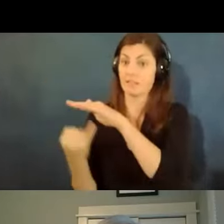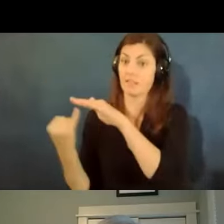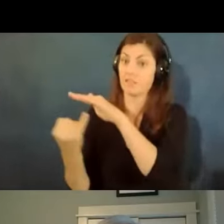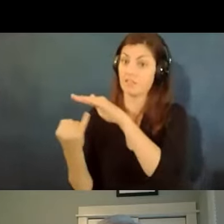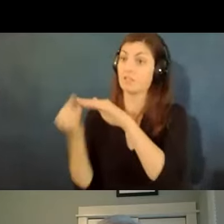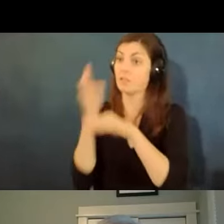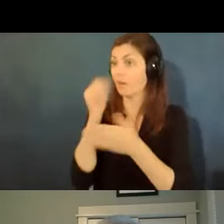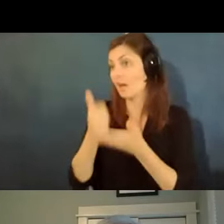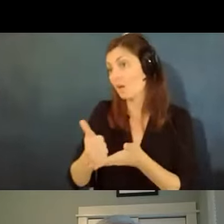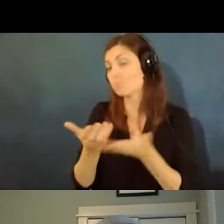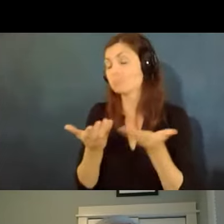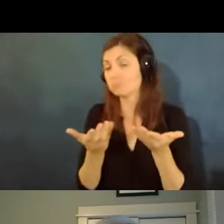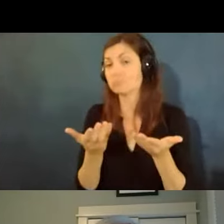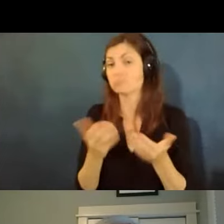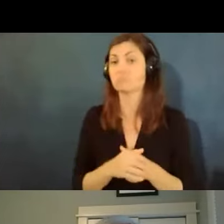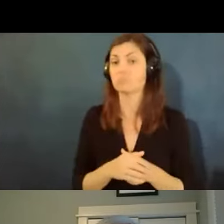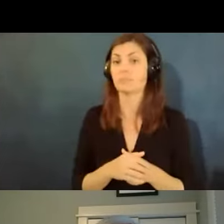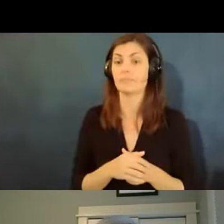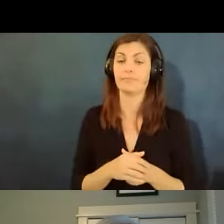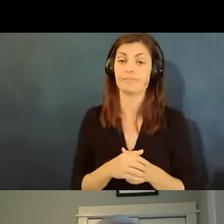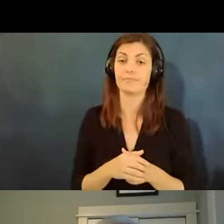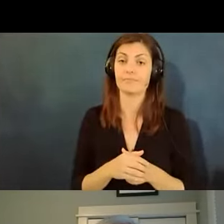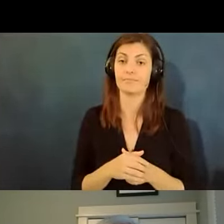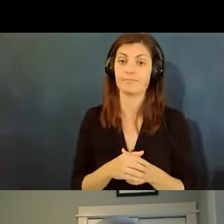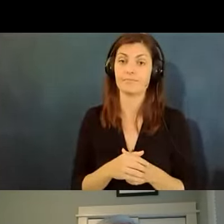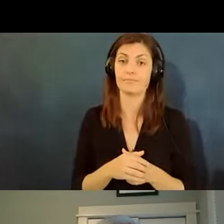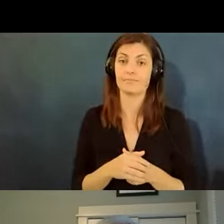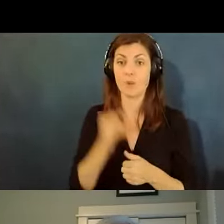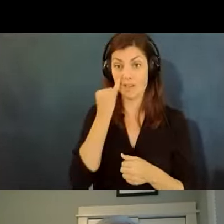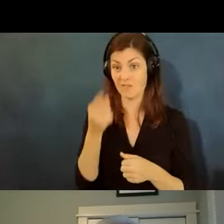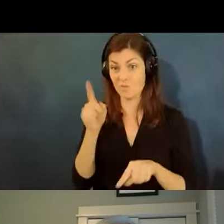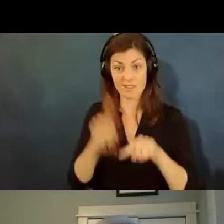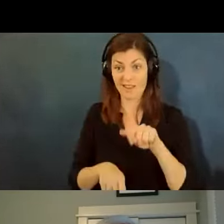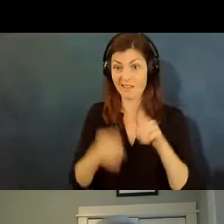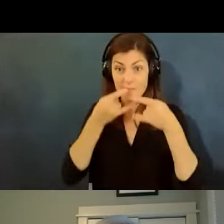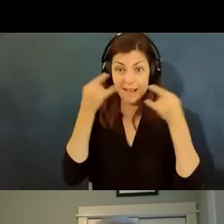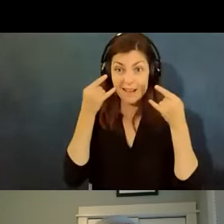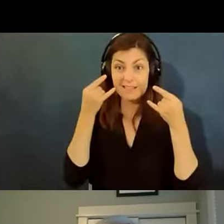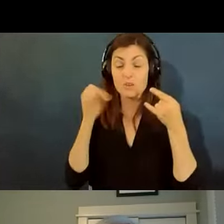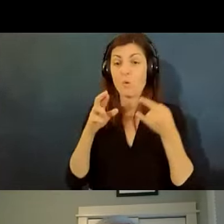um so the fact that you may not be able to wear a mask or that mask may prevent